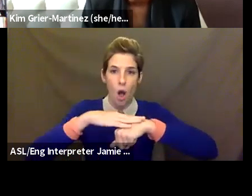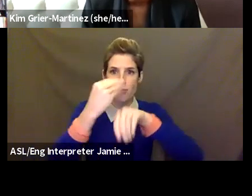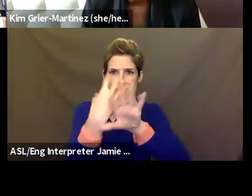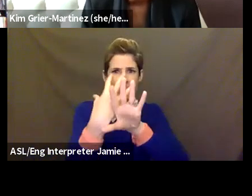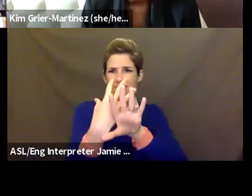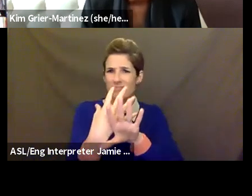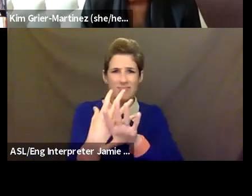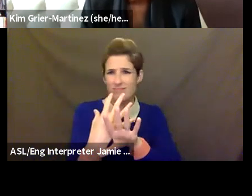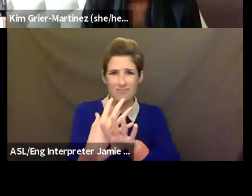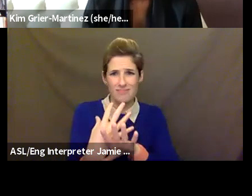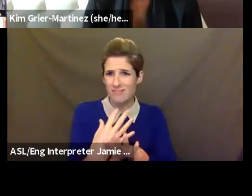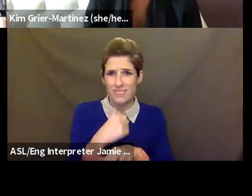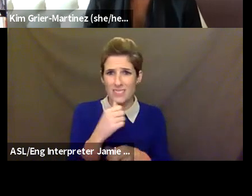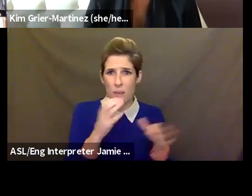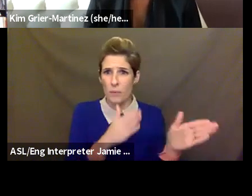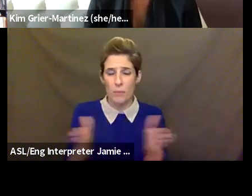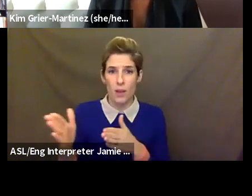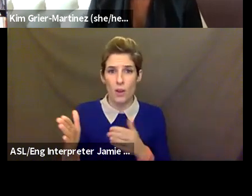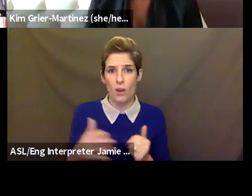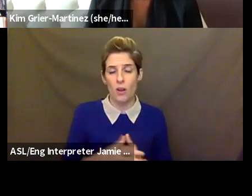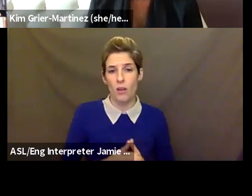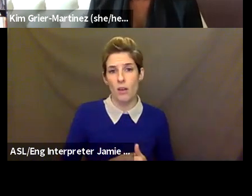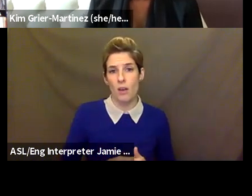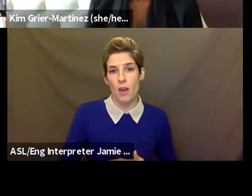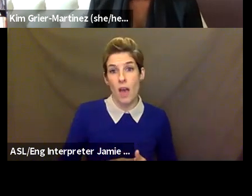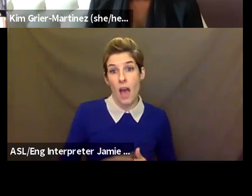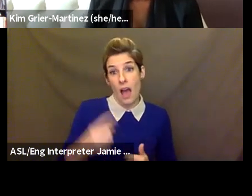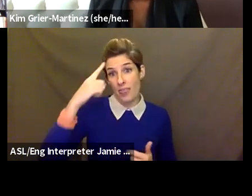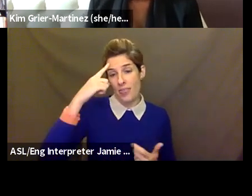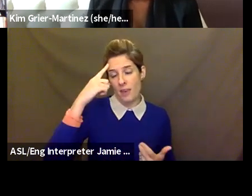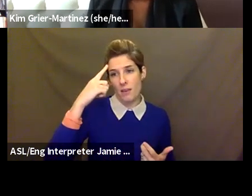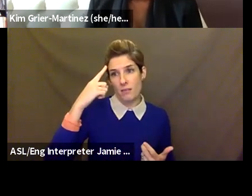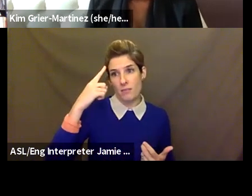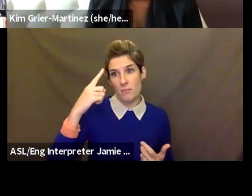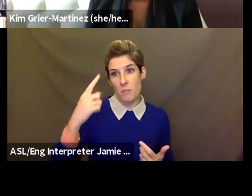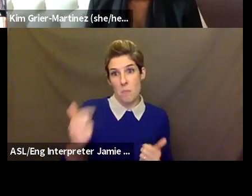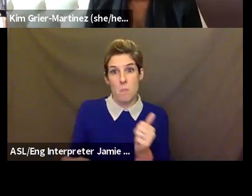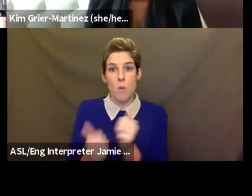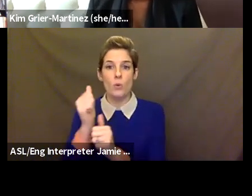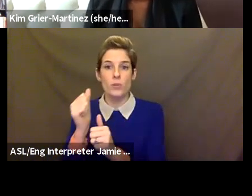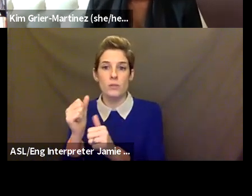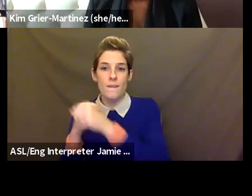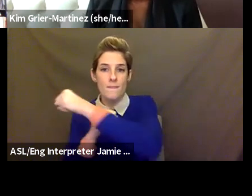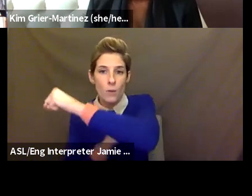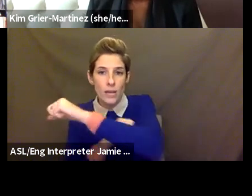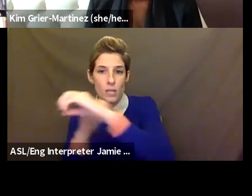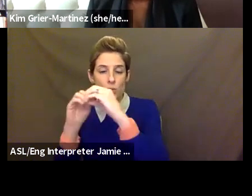And, in fact, I don't think foundations were encouraging arts education departments to do, you know, any kind of